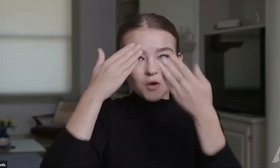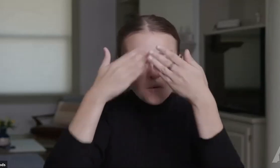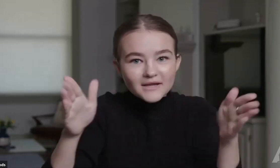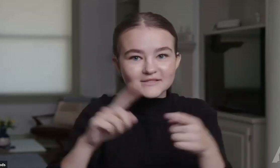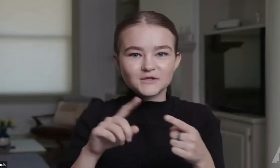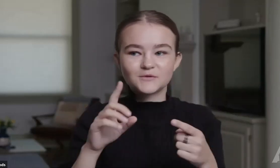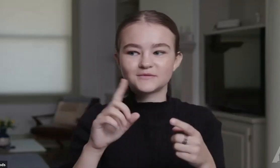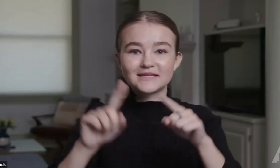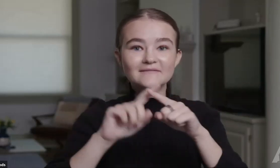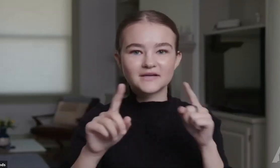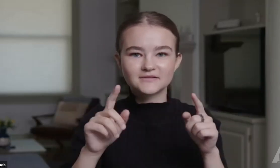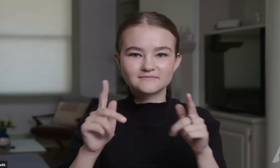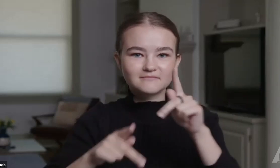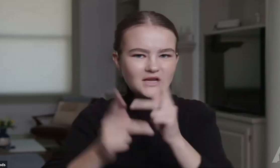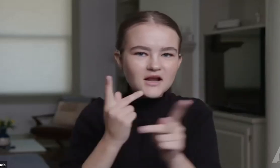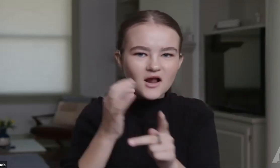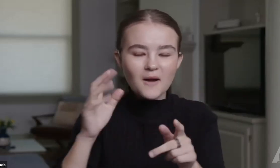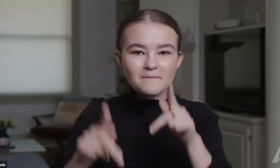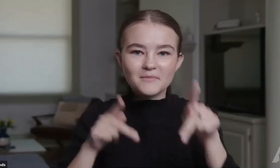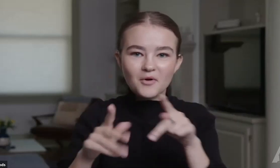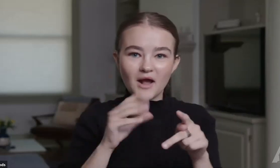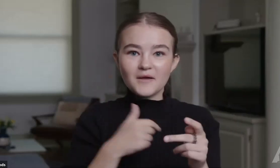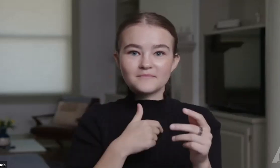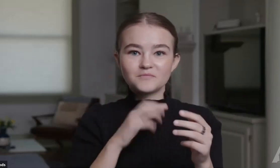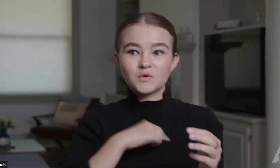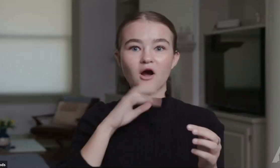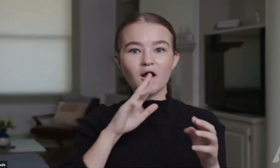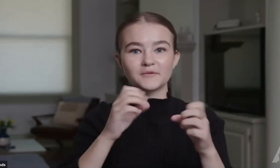and open their minds to diversity.